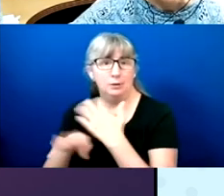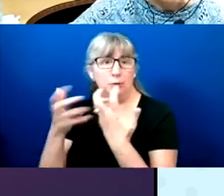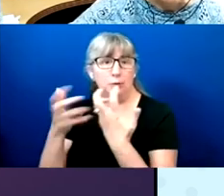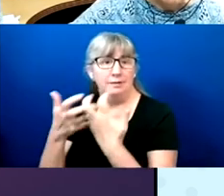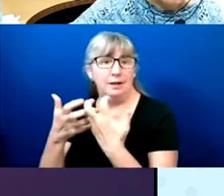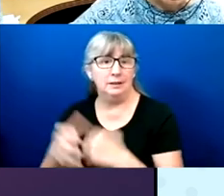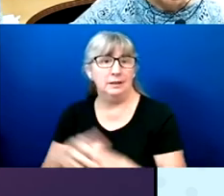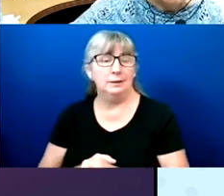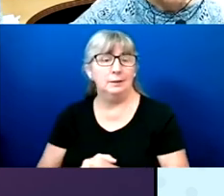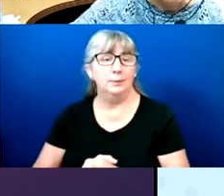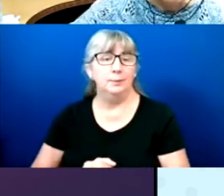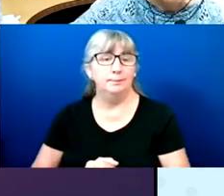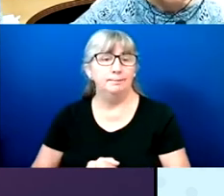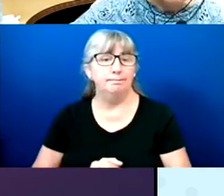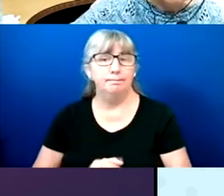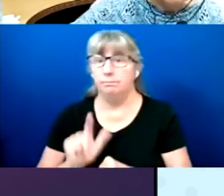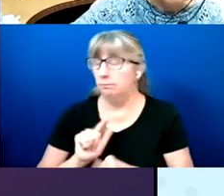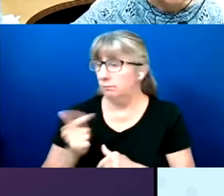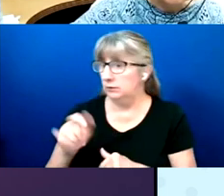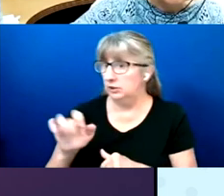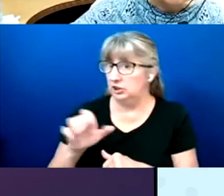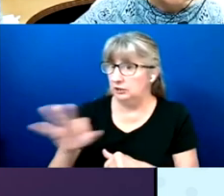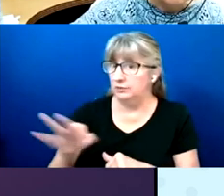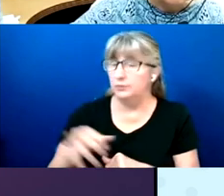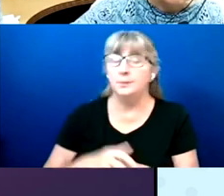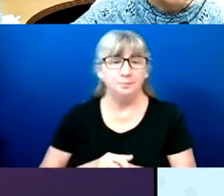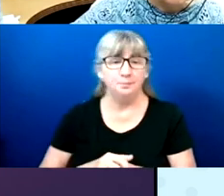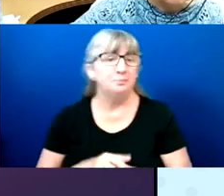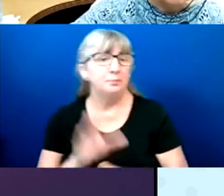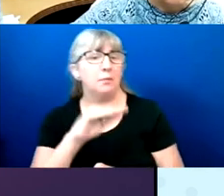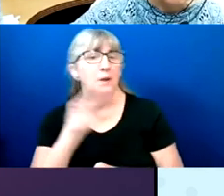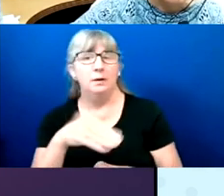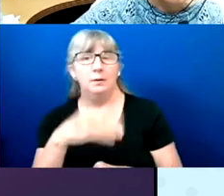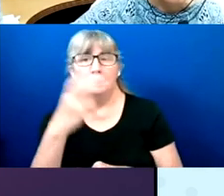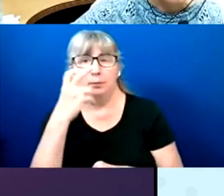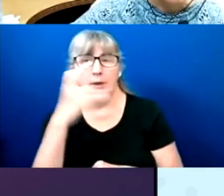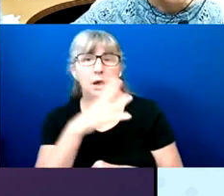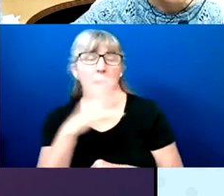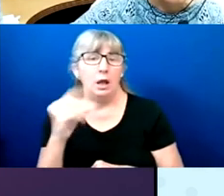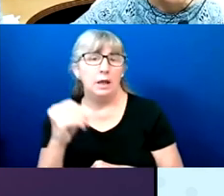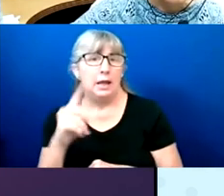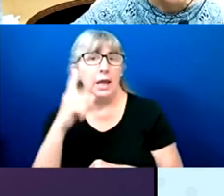And the percentage of blind and low-vision voters who voted at the polls